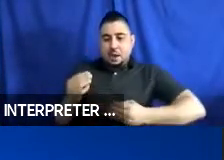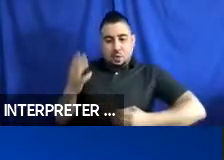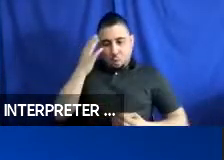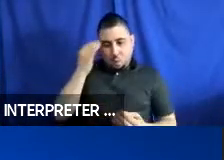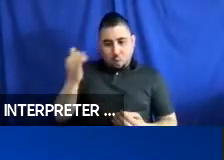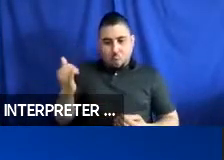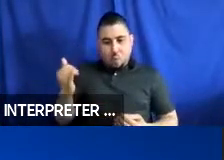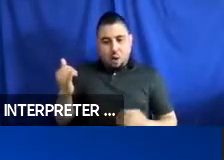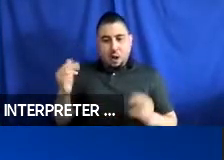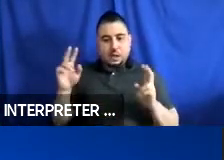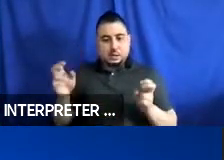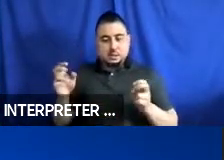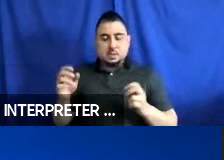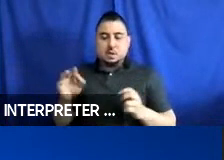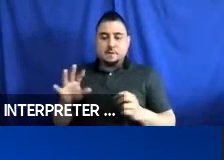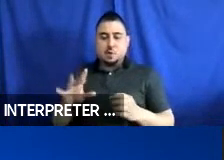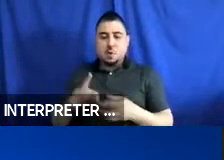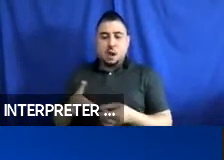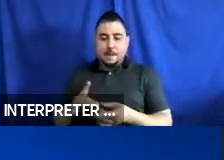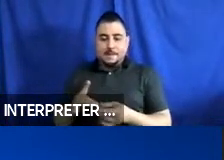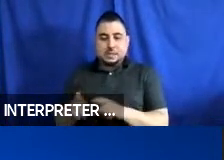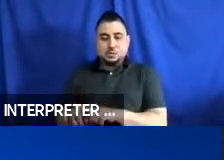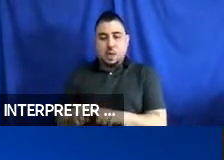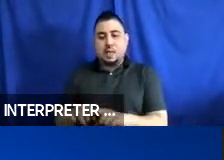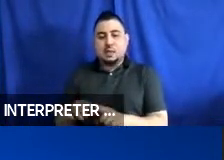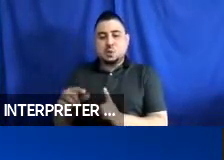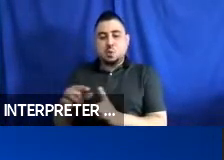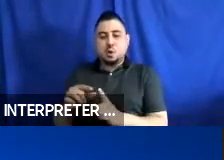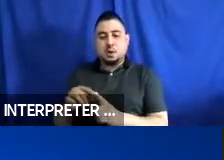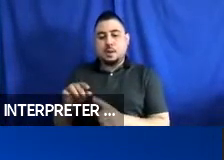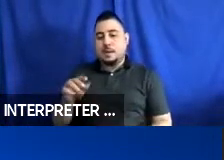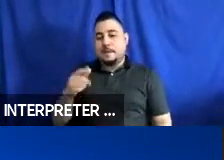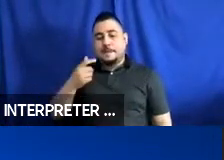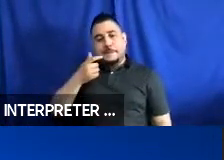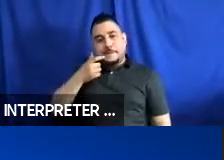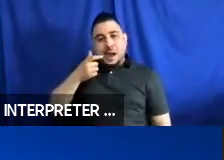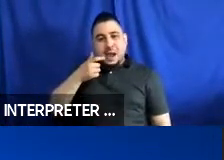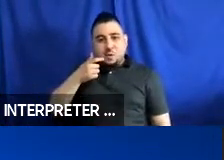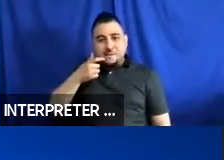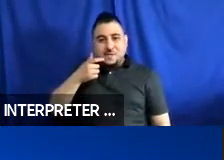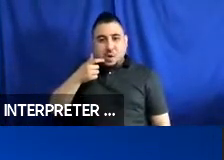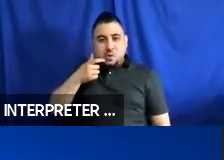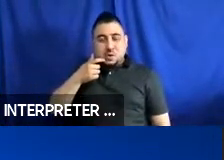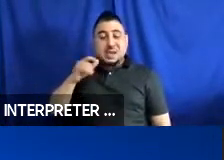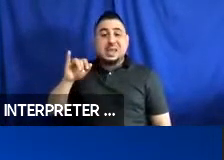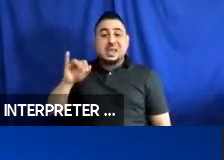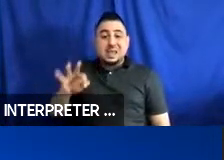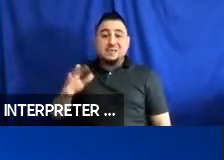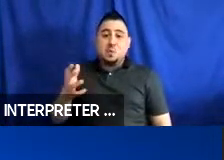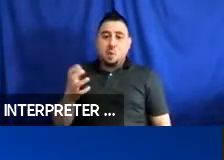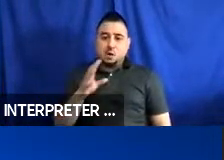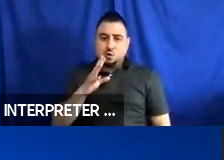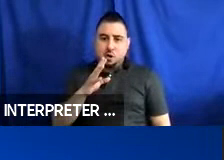subject of your comment, as well as the word “microphone” if you wish to speak. We